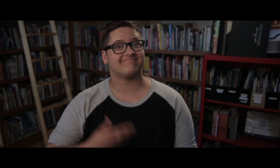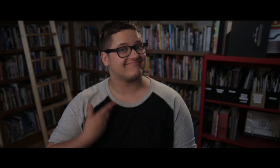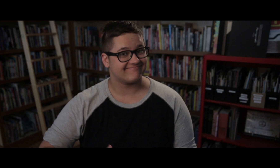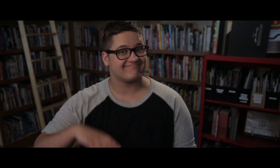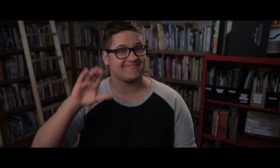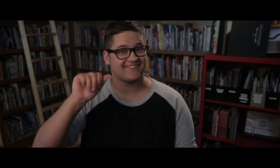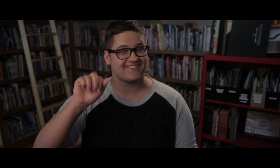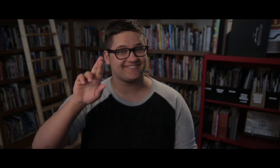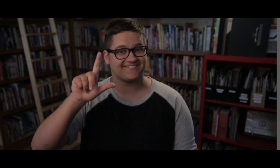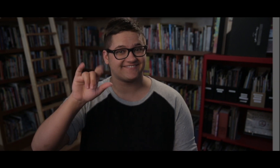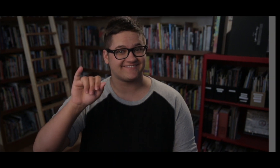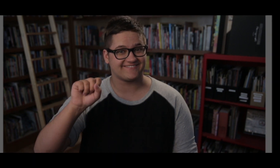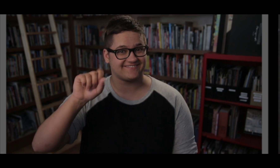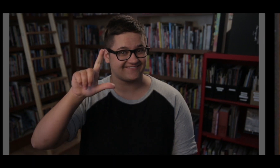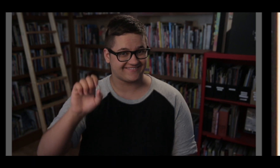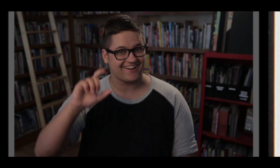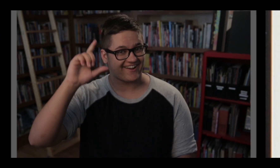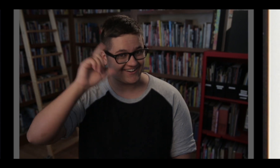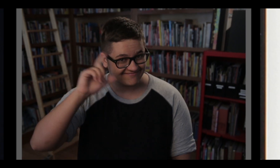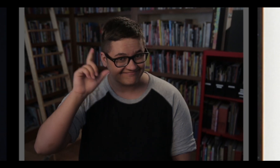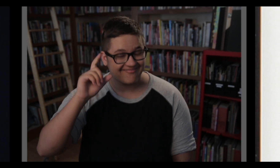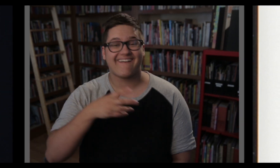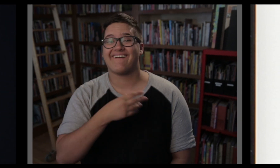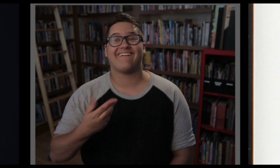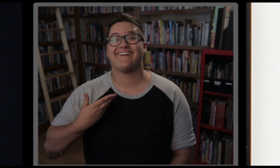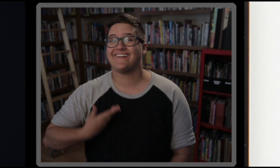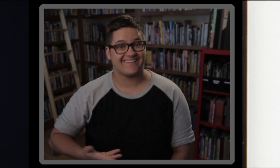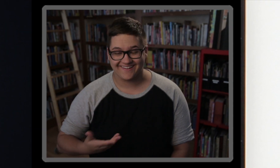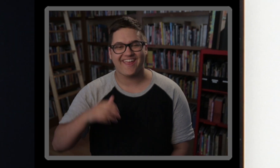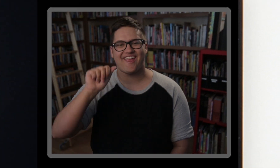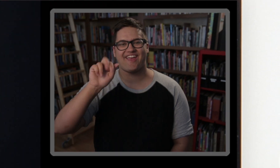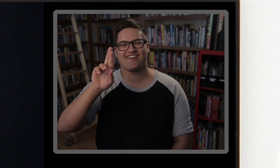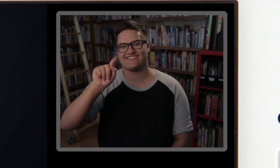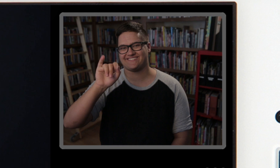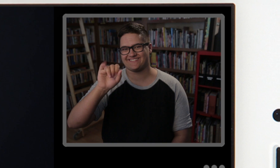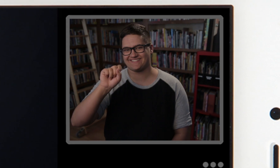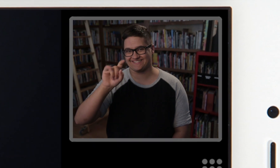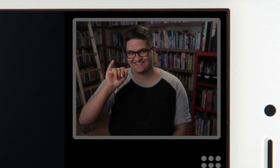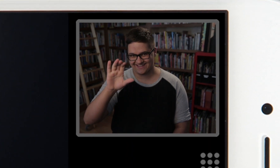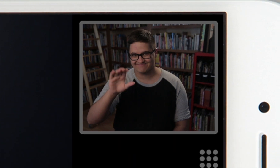My name is Carlisle. And I am artistic,